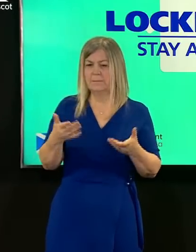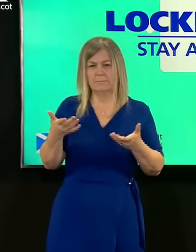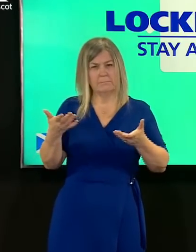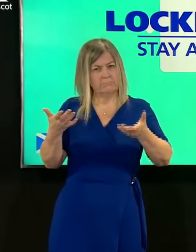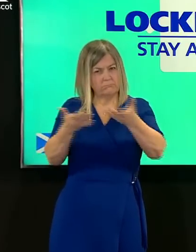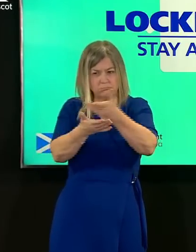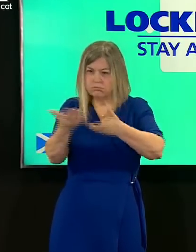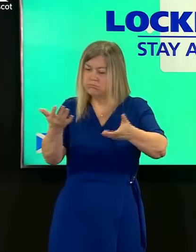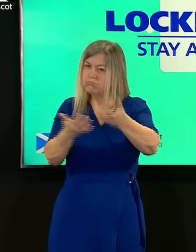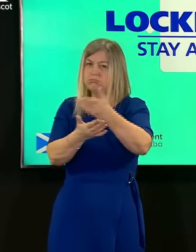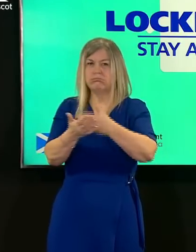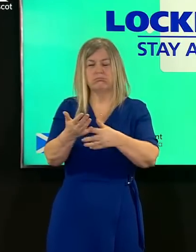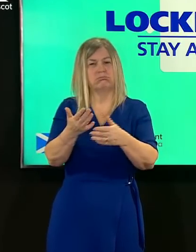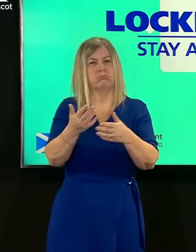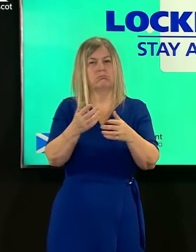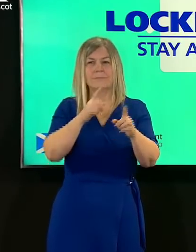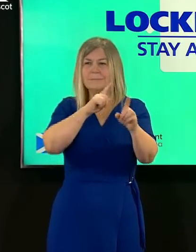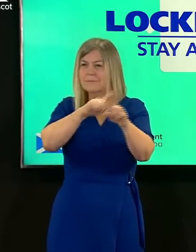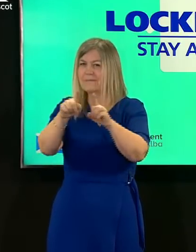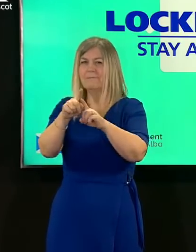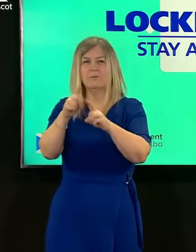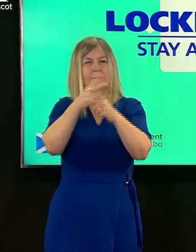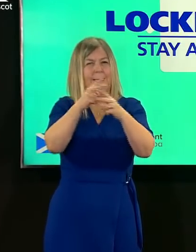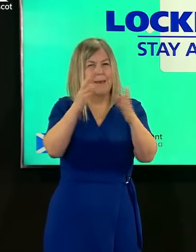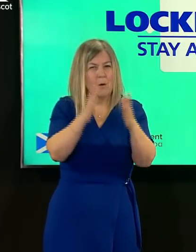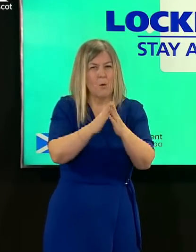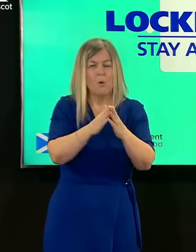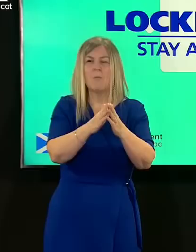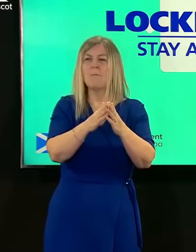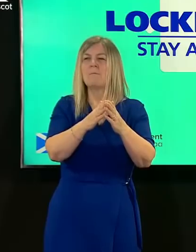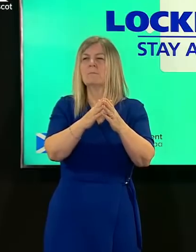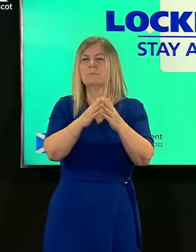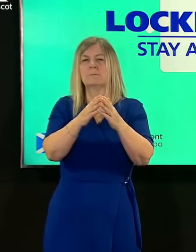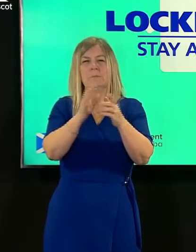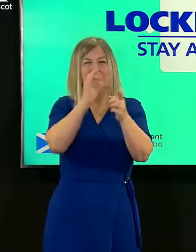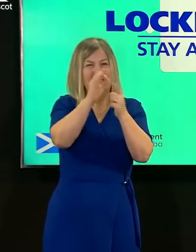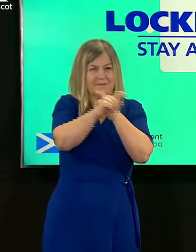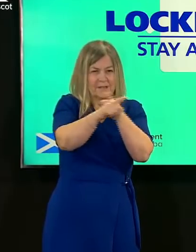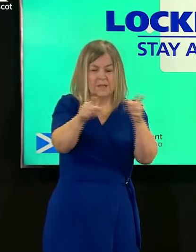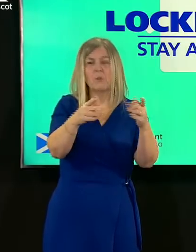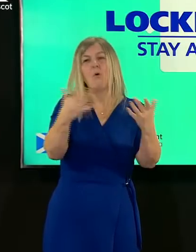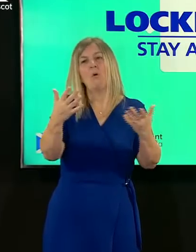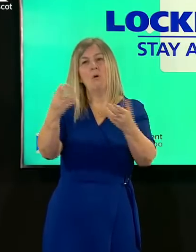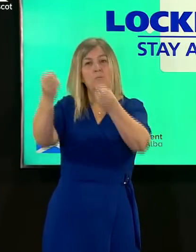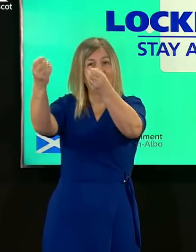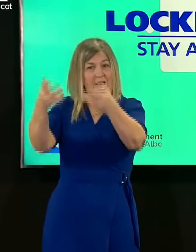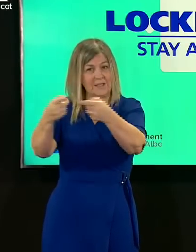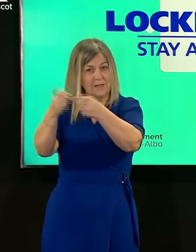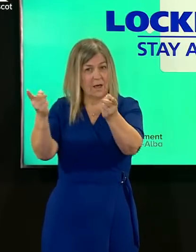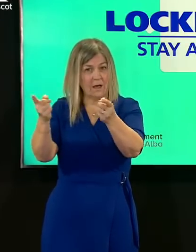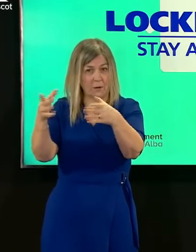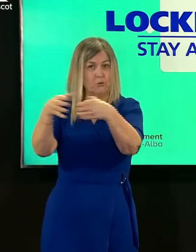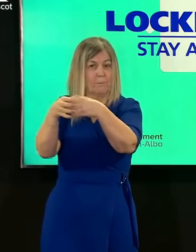and with care home providers as a group to try and give them the evidence that supports